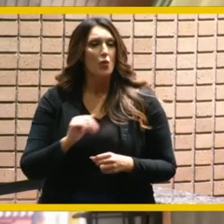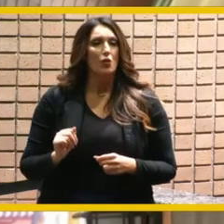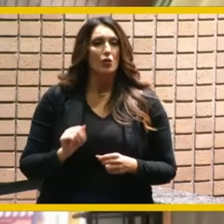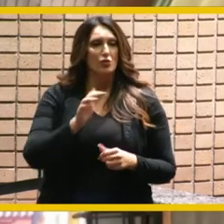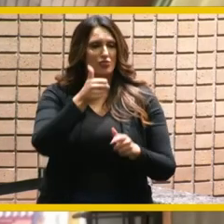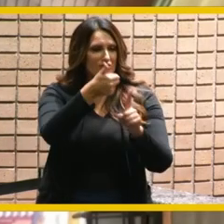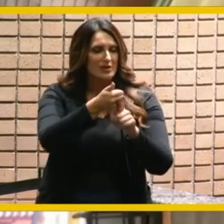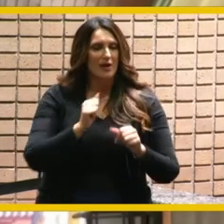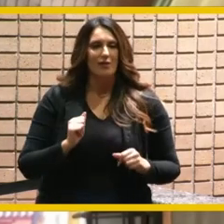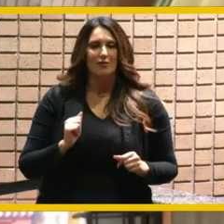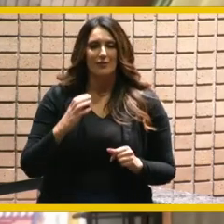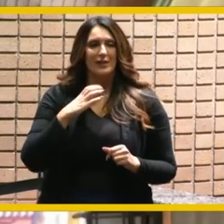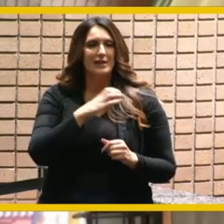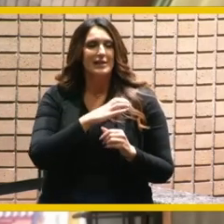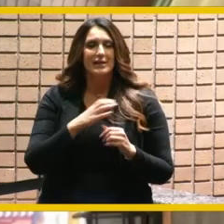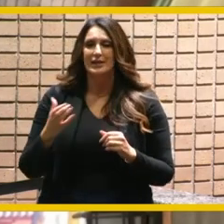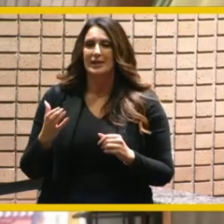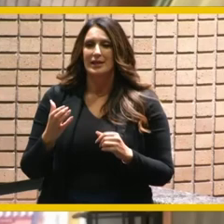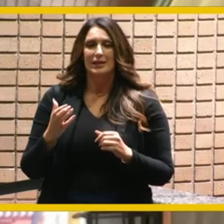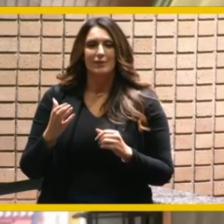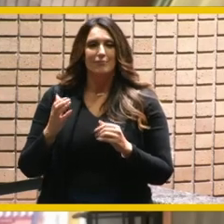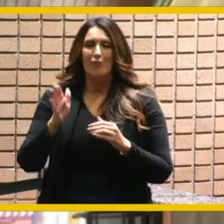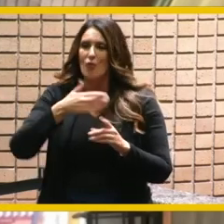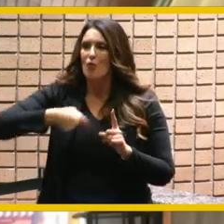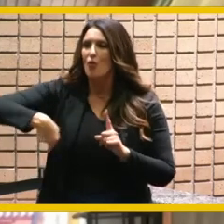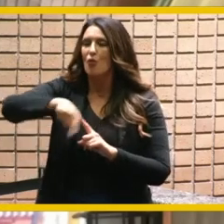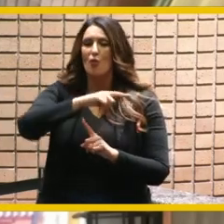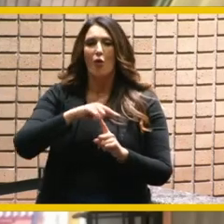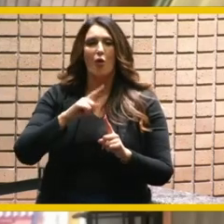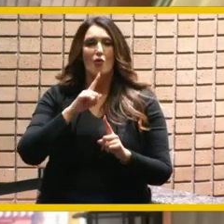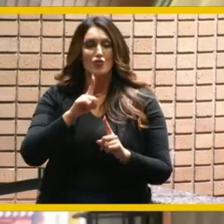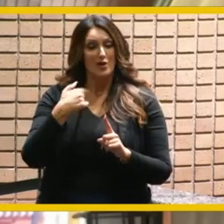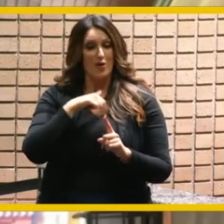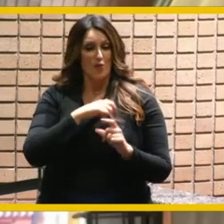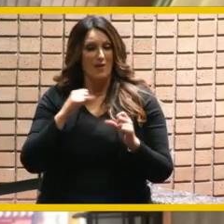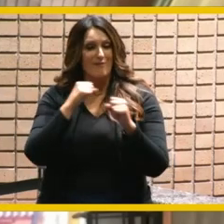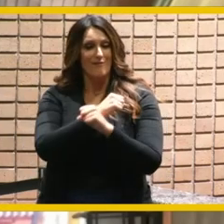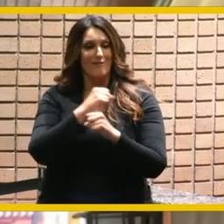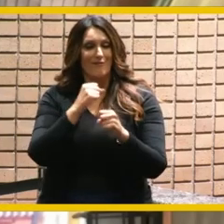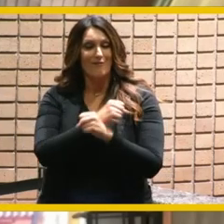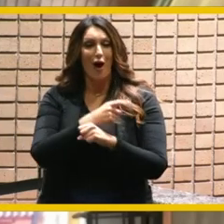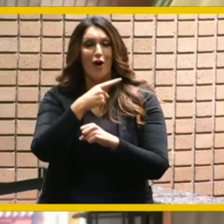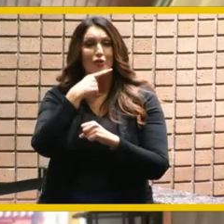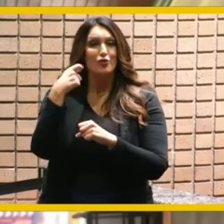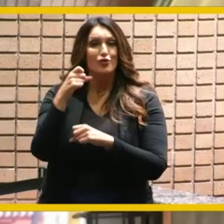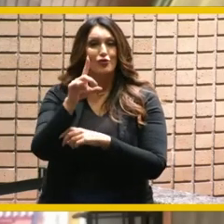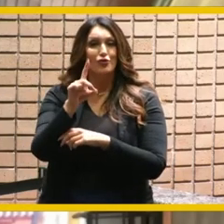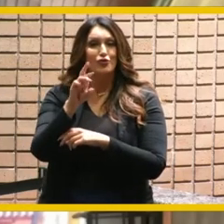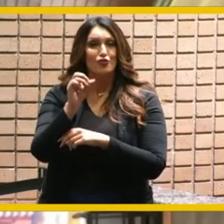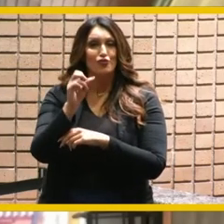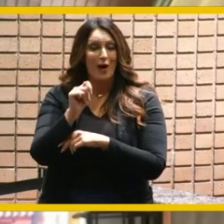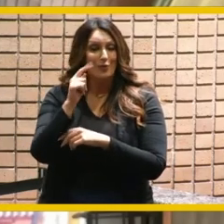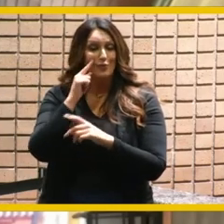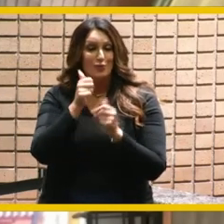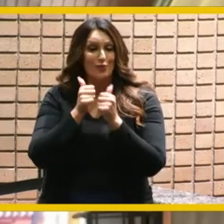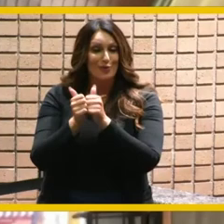council accomplished a lot we've all survived a drought together we have a plan for furthering the